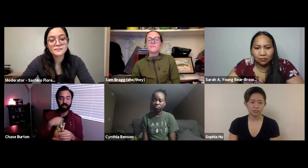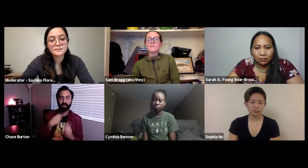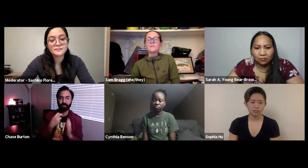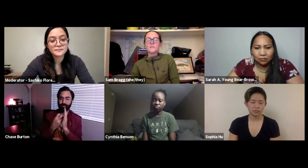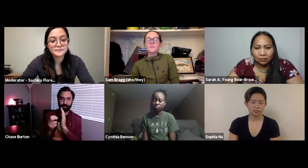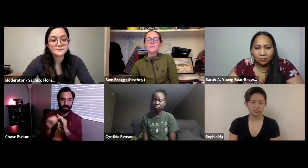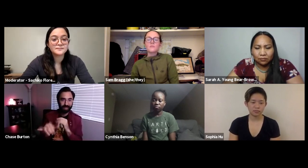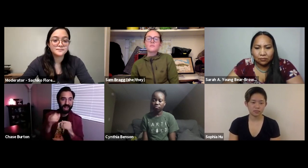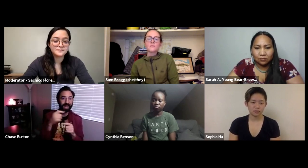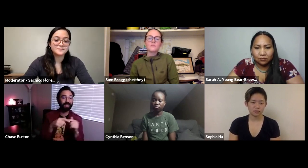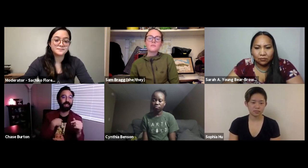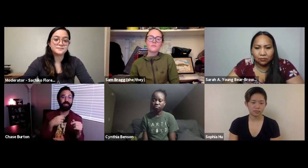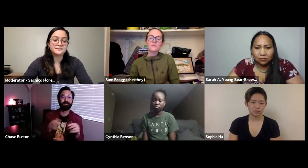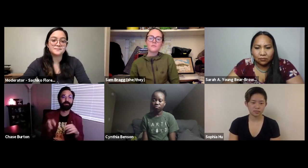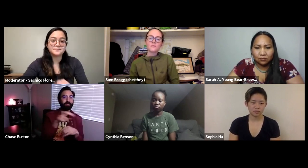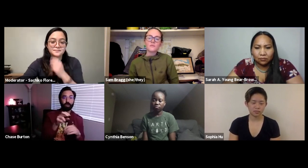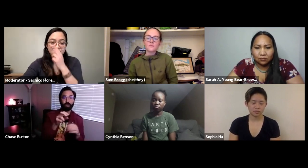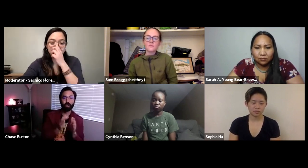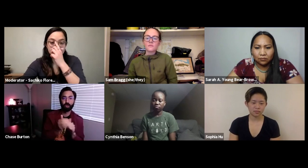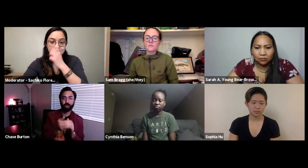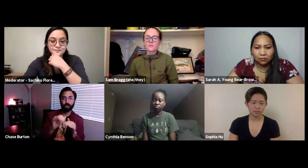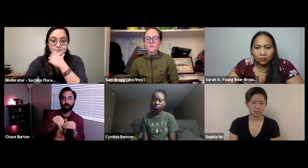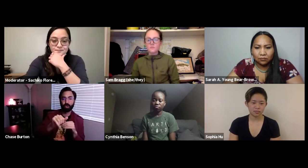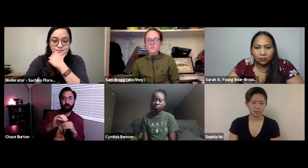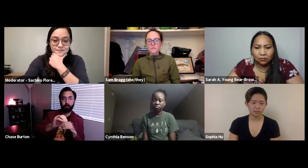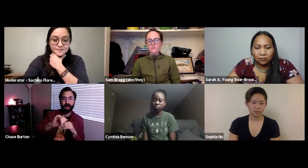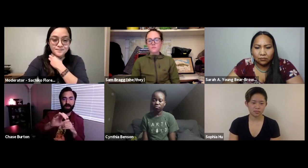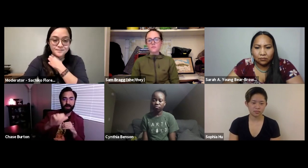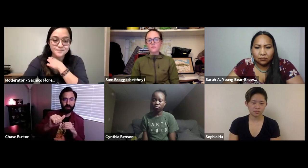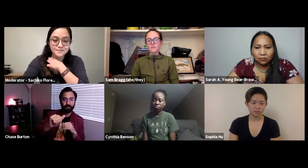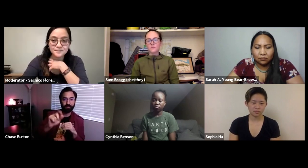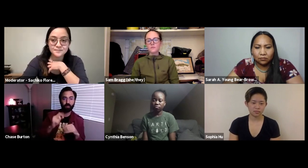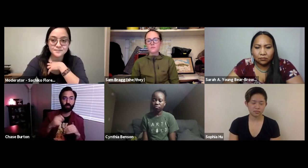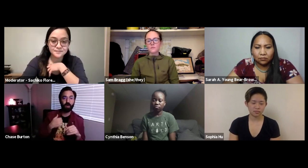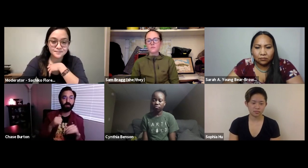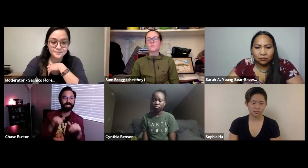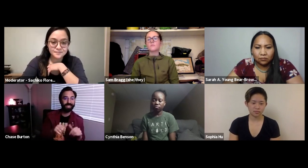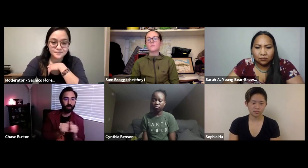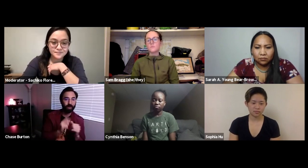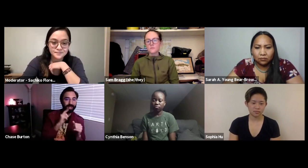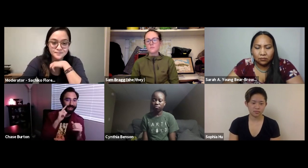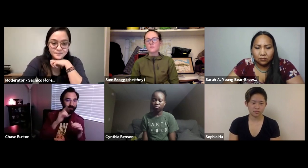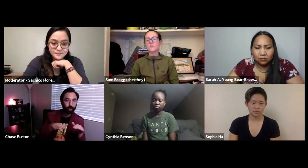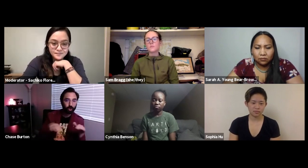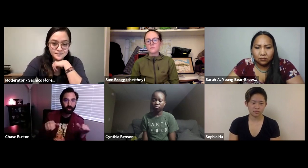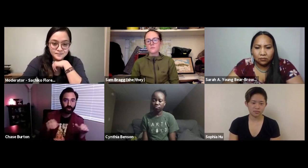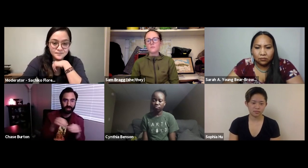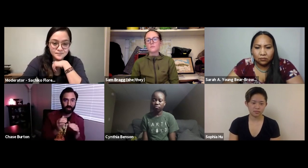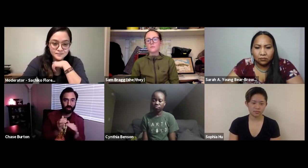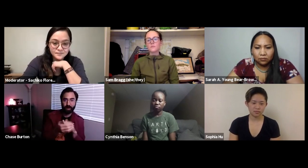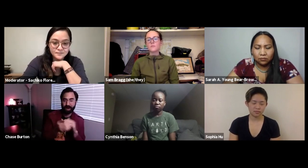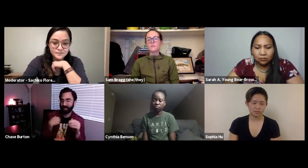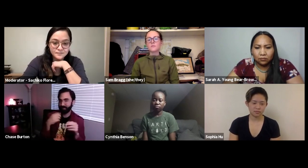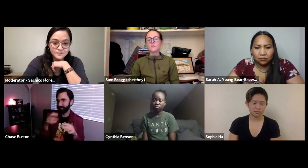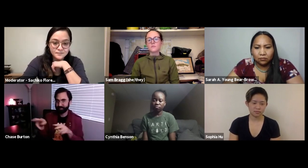the amazon river and so then I jumped over to Jamaica where I stayed with deaf children